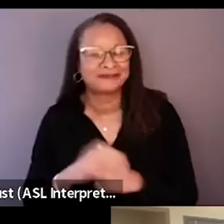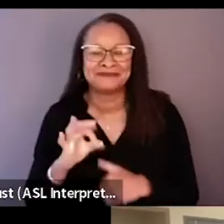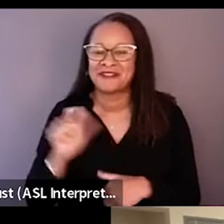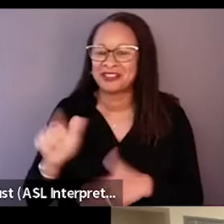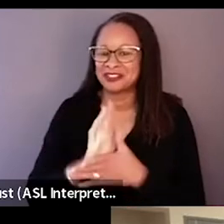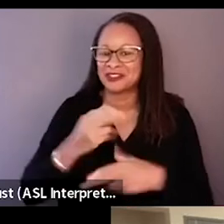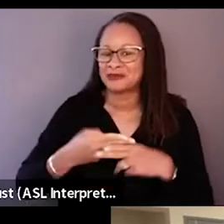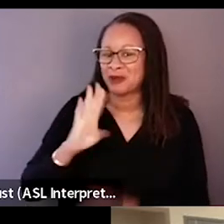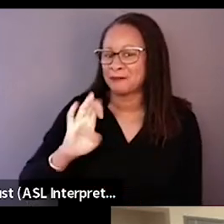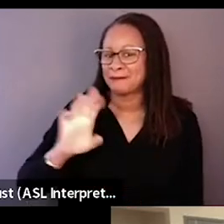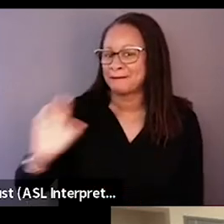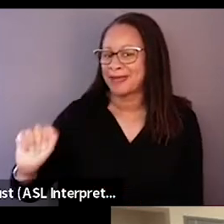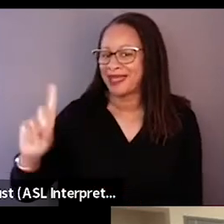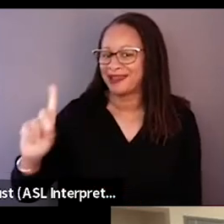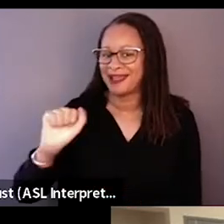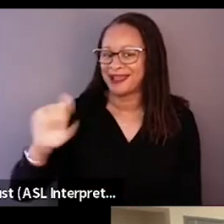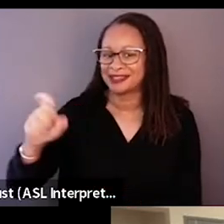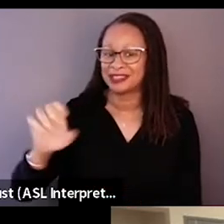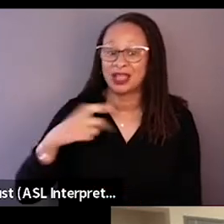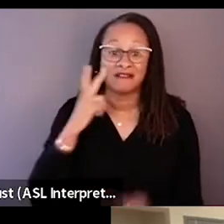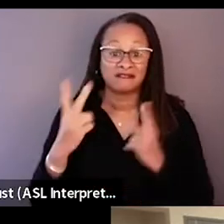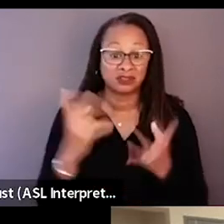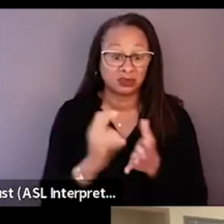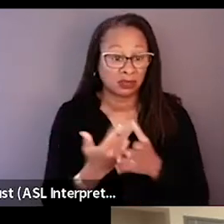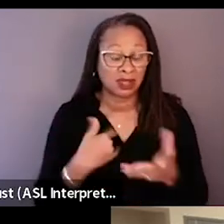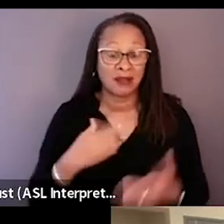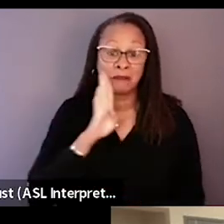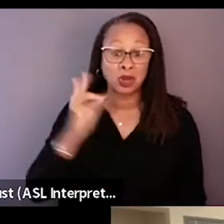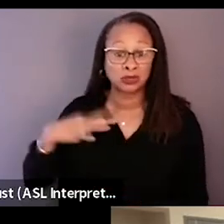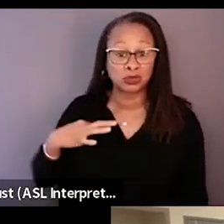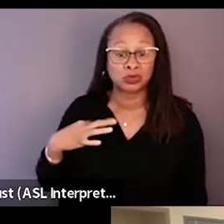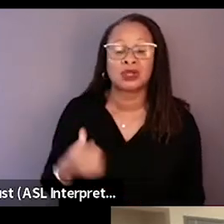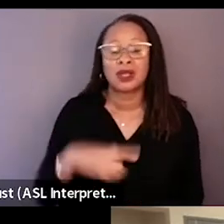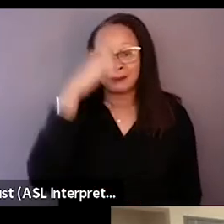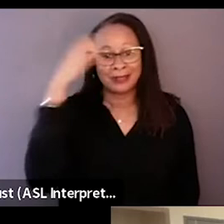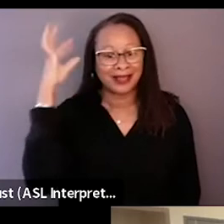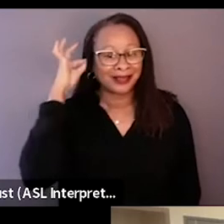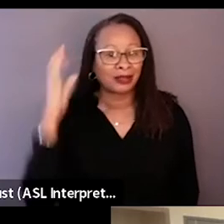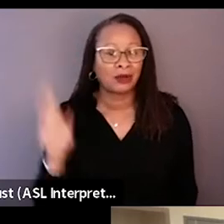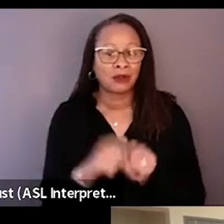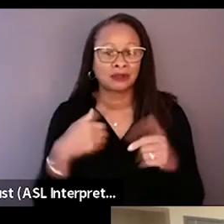"Bad Axe". For the visually impaired, I'm wearing a brown shirt, I have black hair and I'm also wearing glasses.